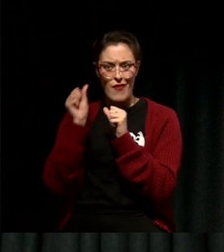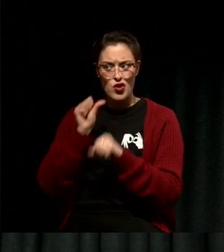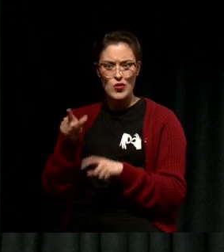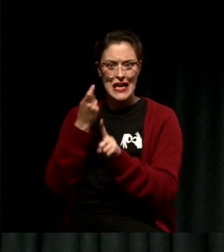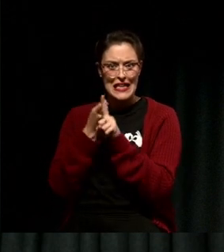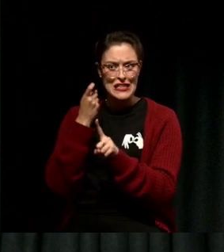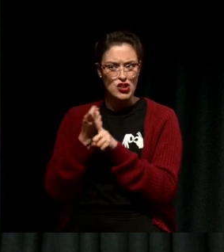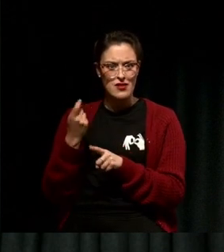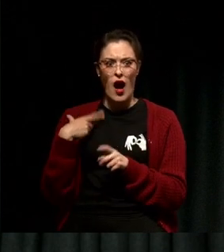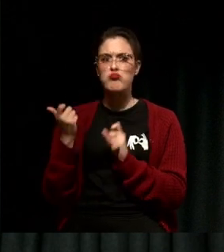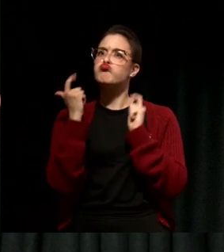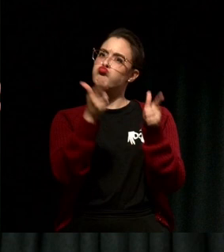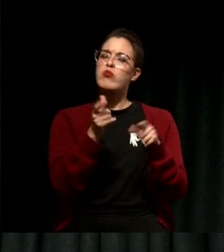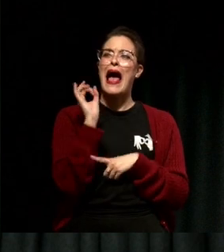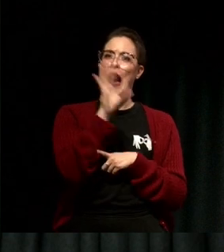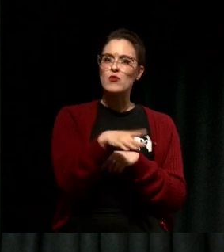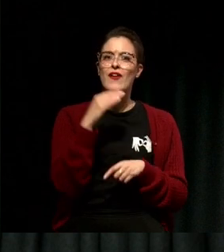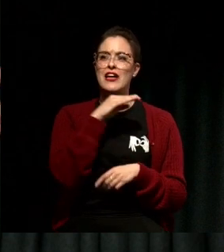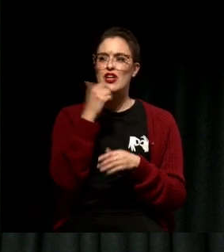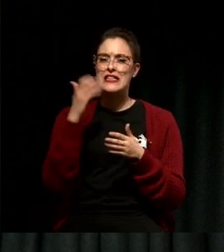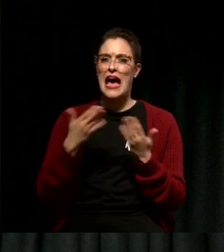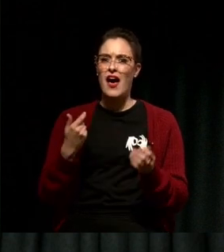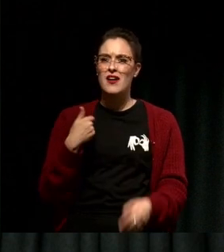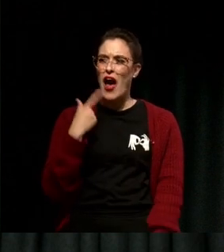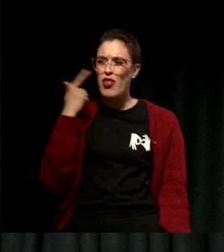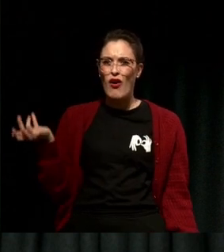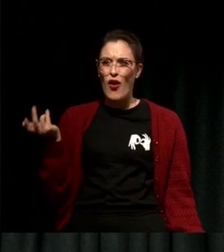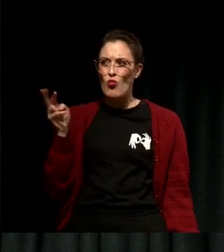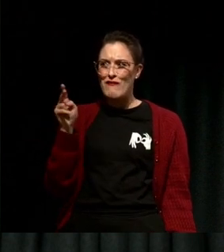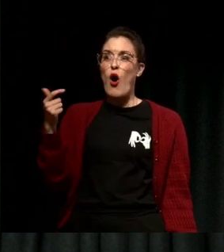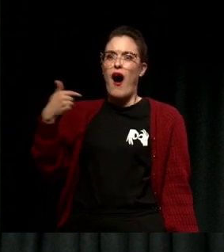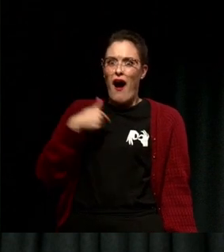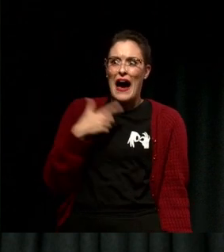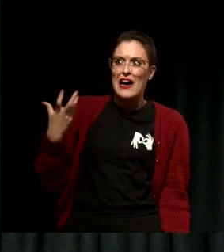And I thought to myself, "why should I do that, like why should I clean the kitchenette?"